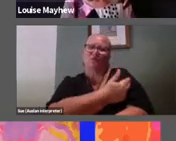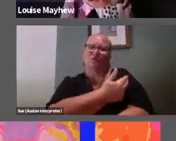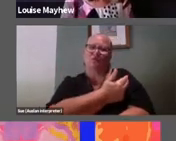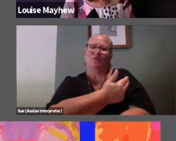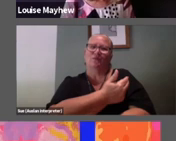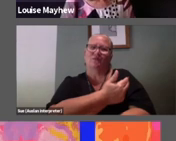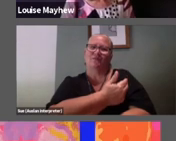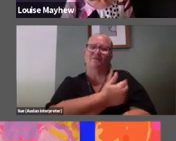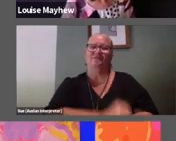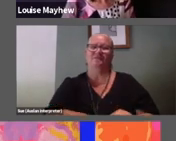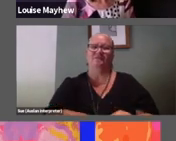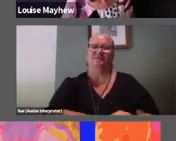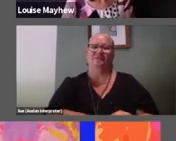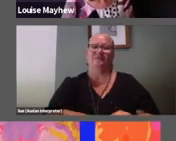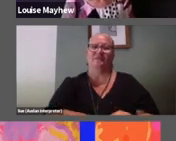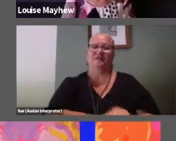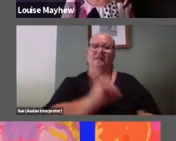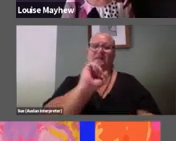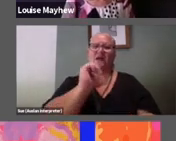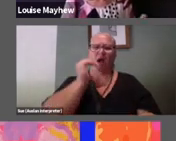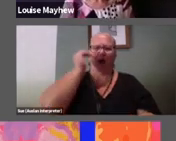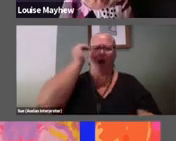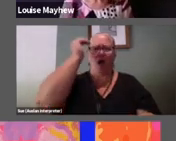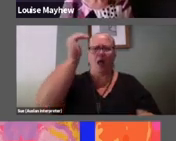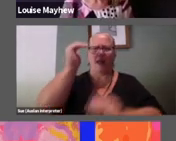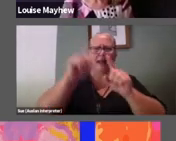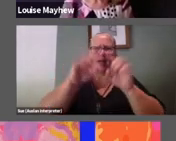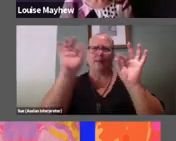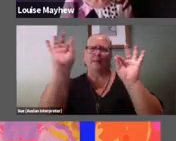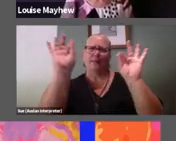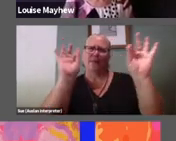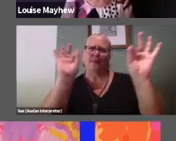His highly staged photography draws on the glamour and the